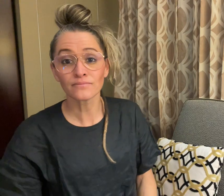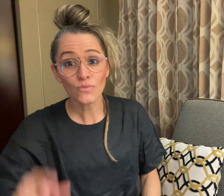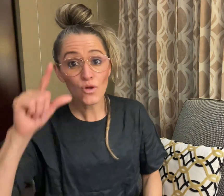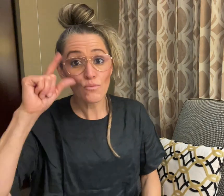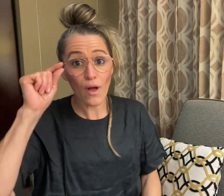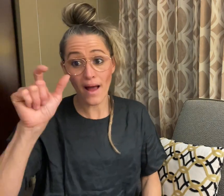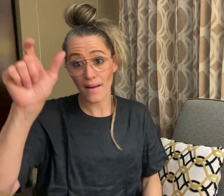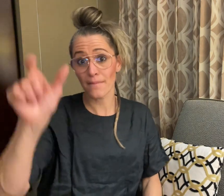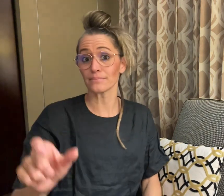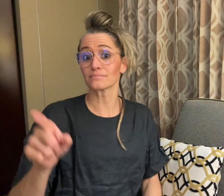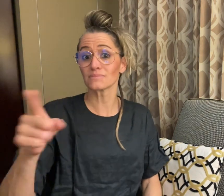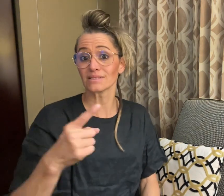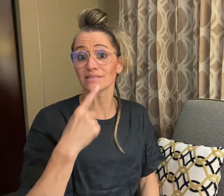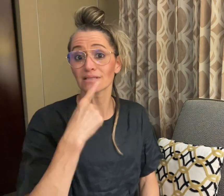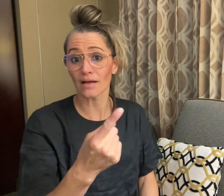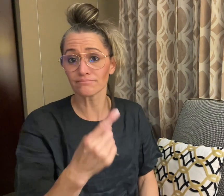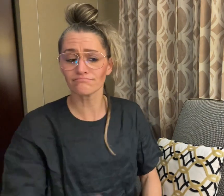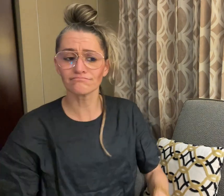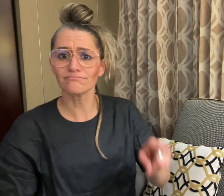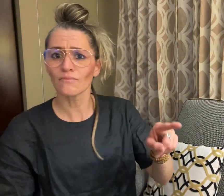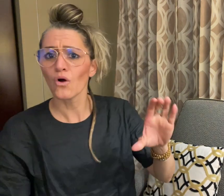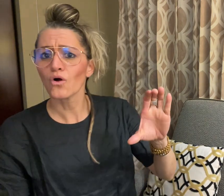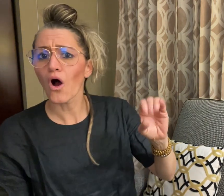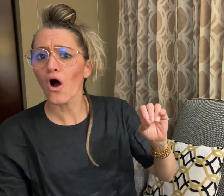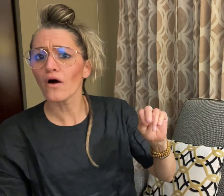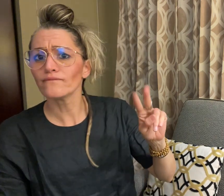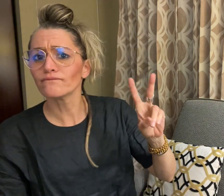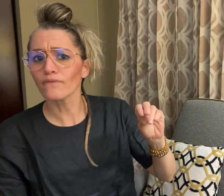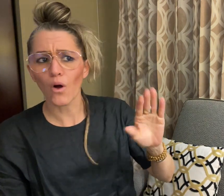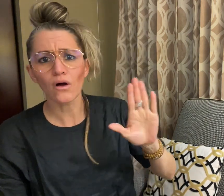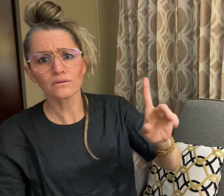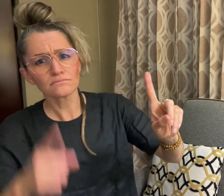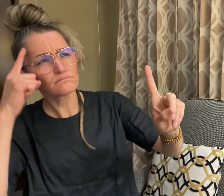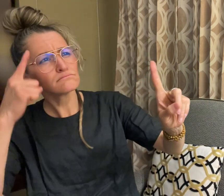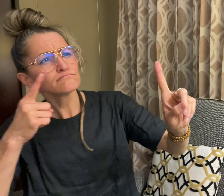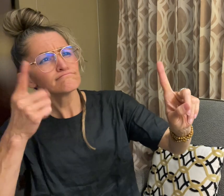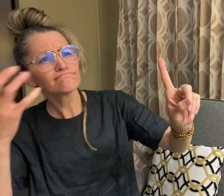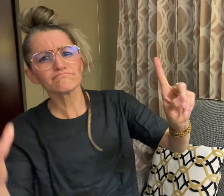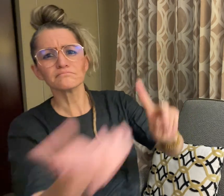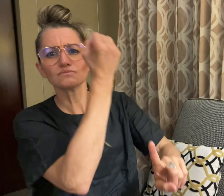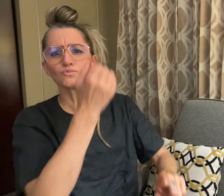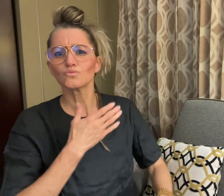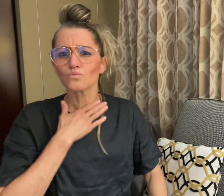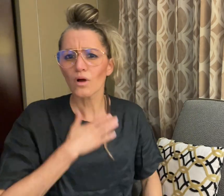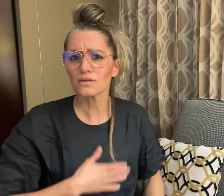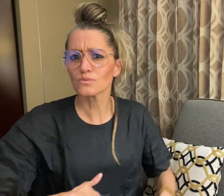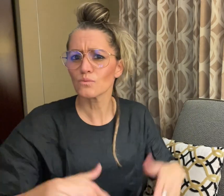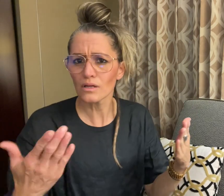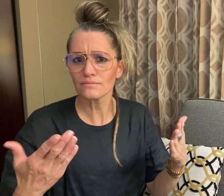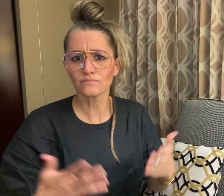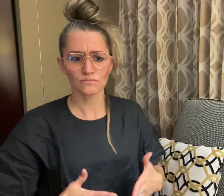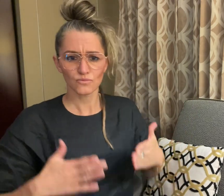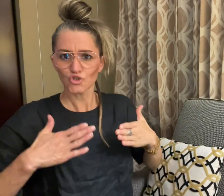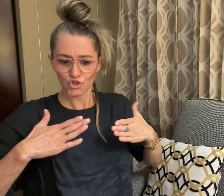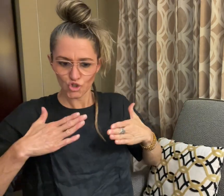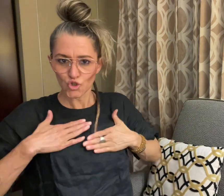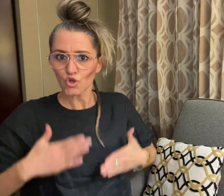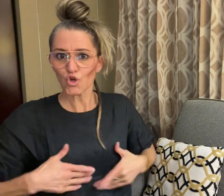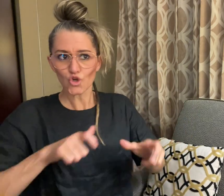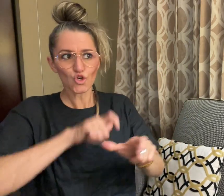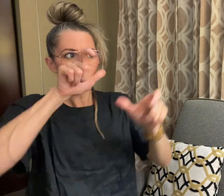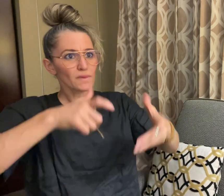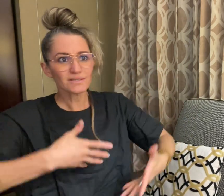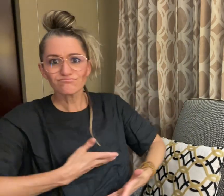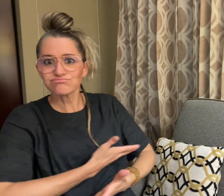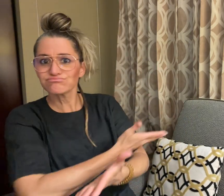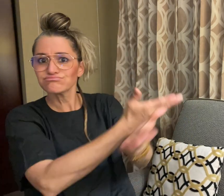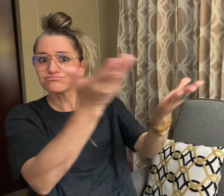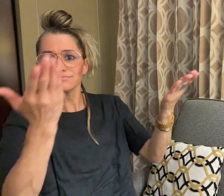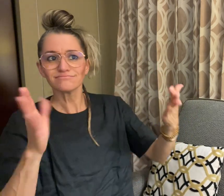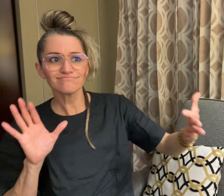Braam says that it is Convo’s mission to connect humans